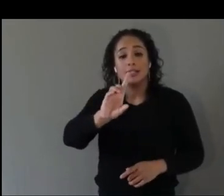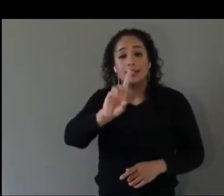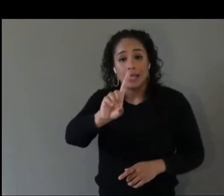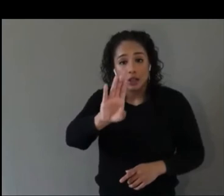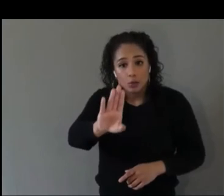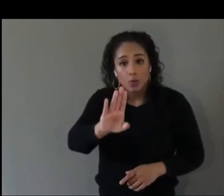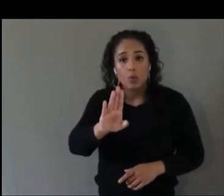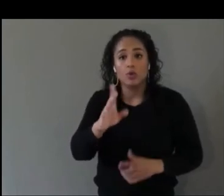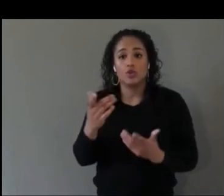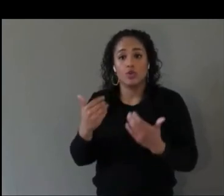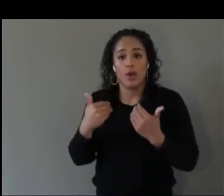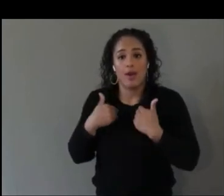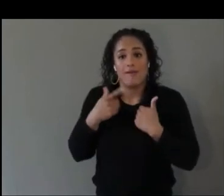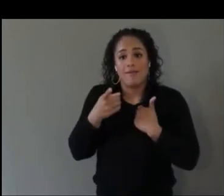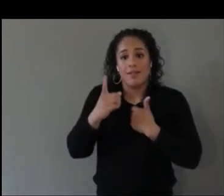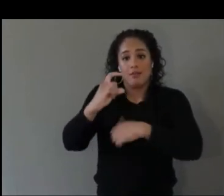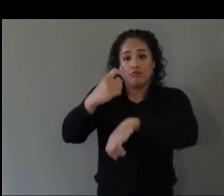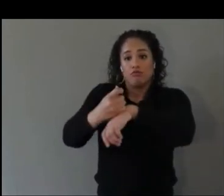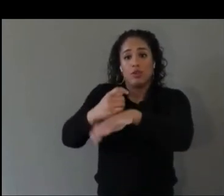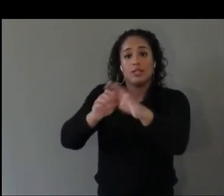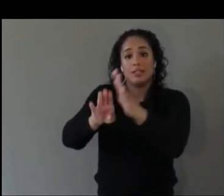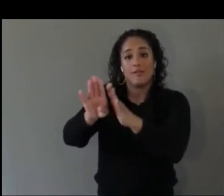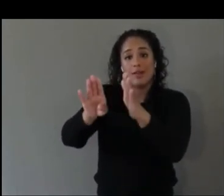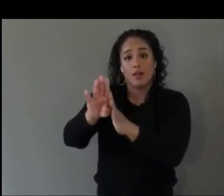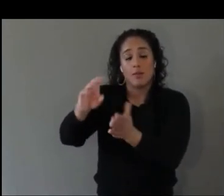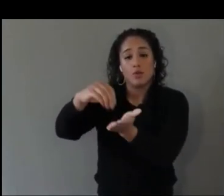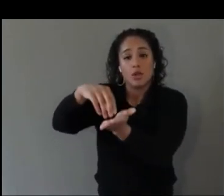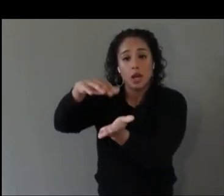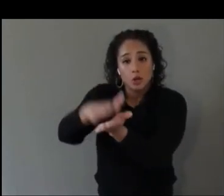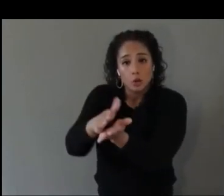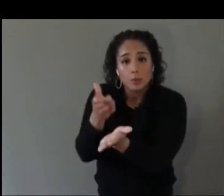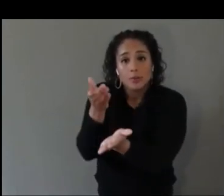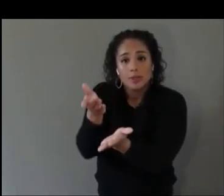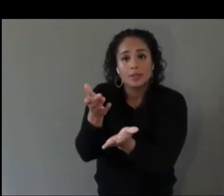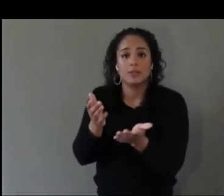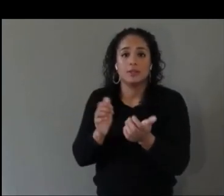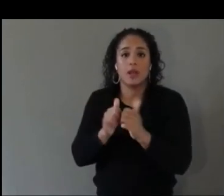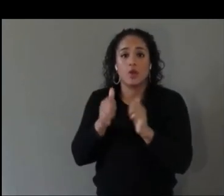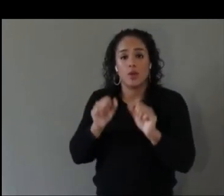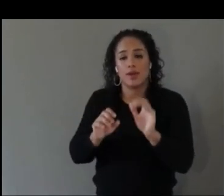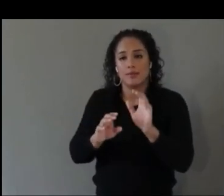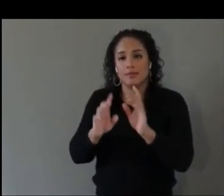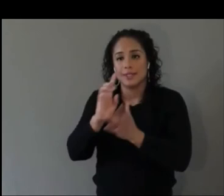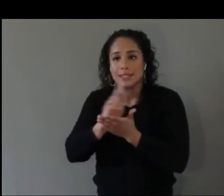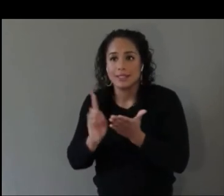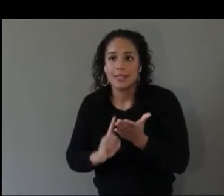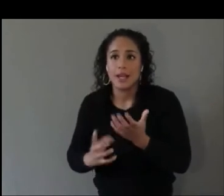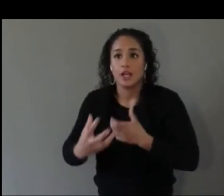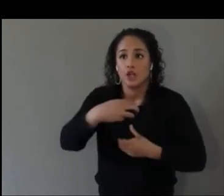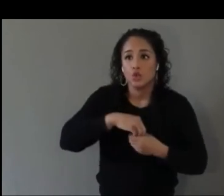that talk about how you can design inclusive locomotion techniques and inclusive captioning systems